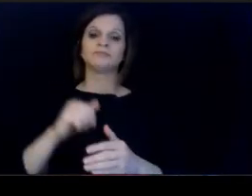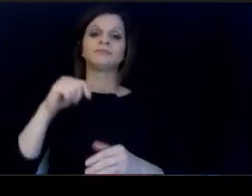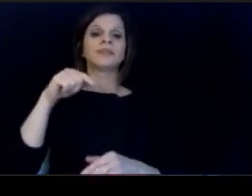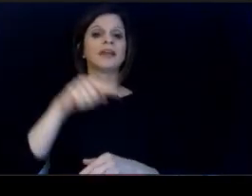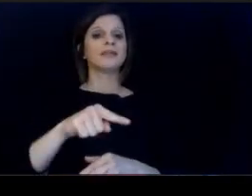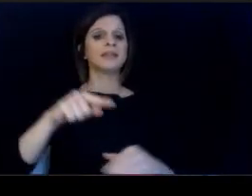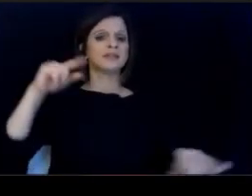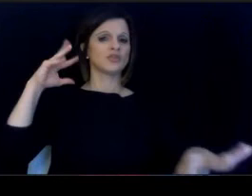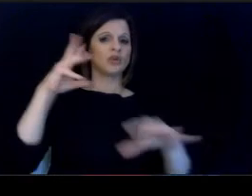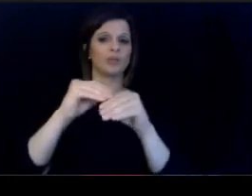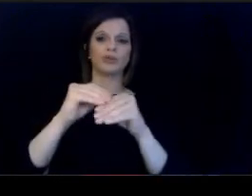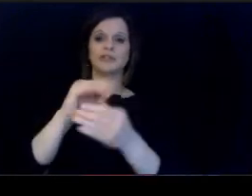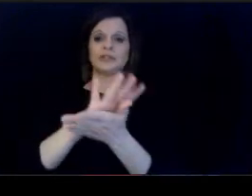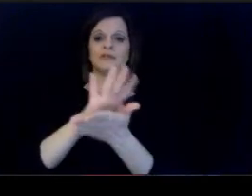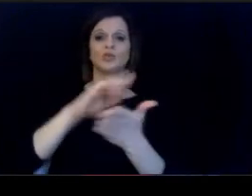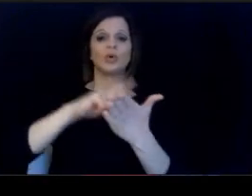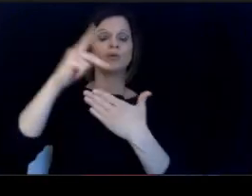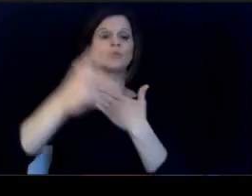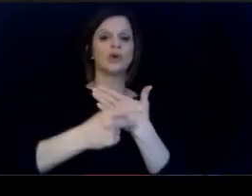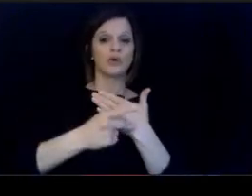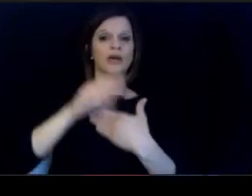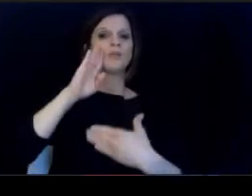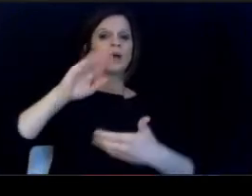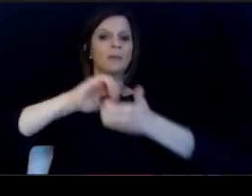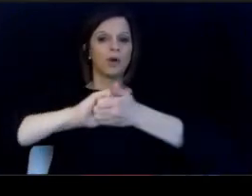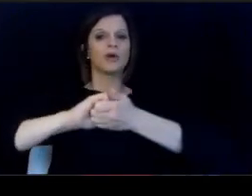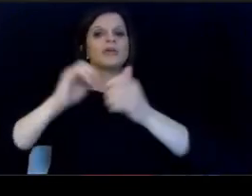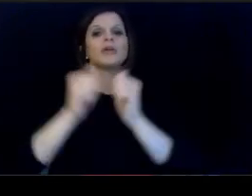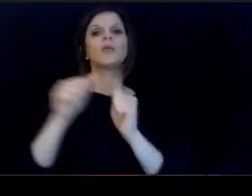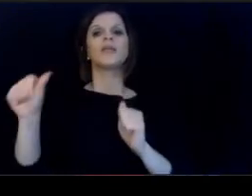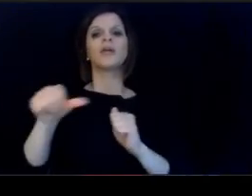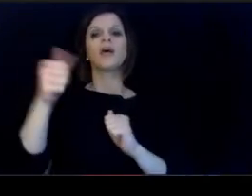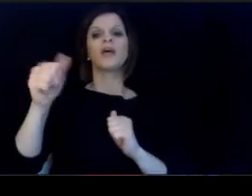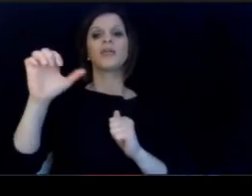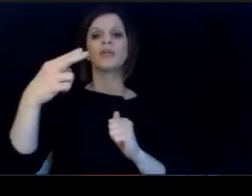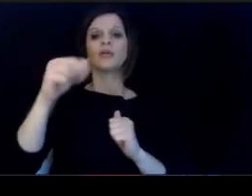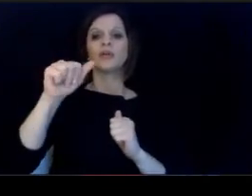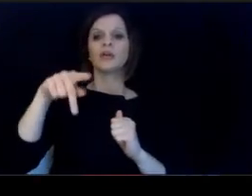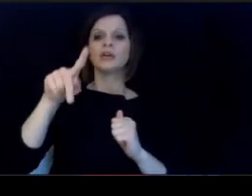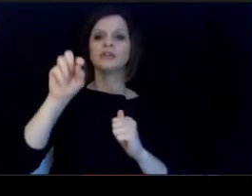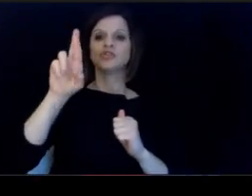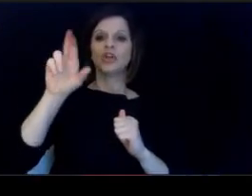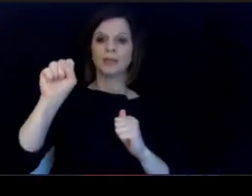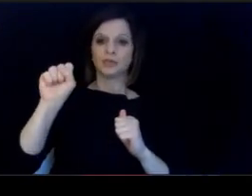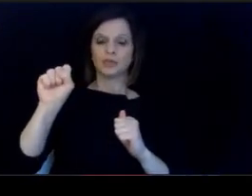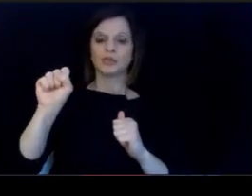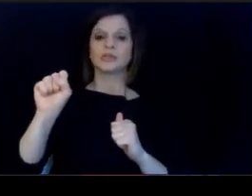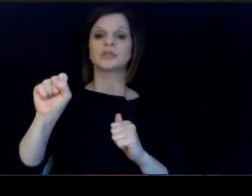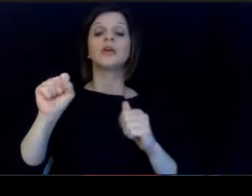This comprehensive school program will be paired with local chapters. of educators rising a career and technical.